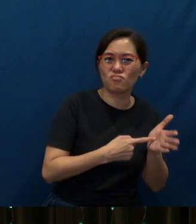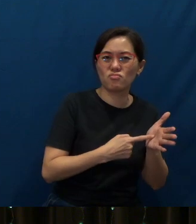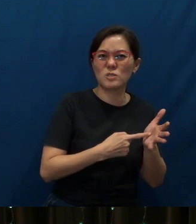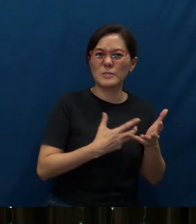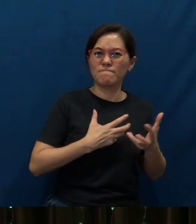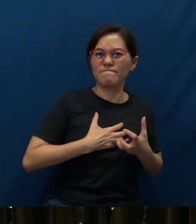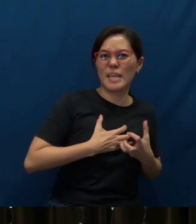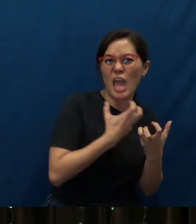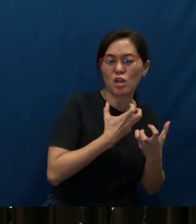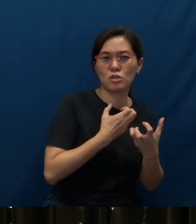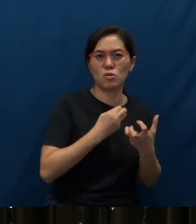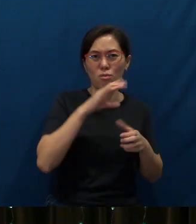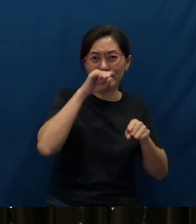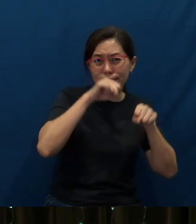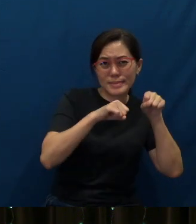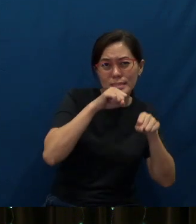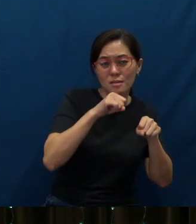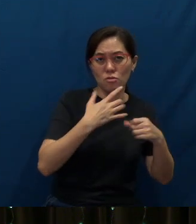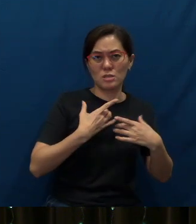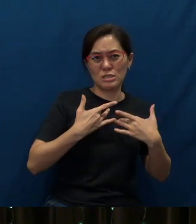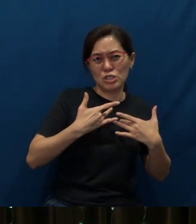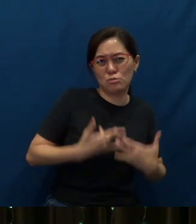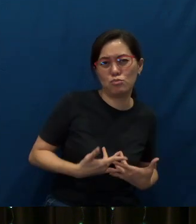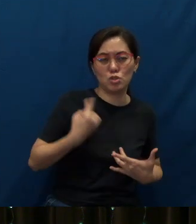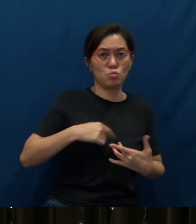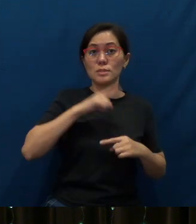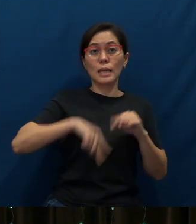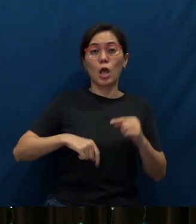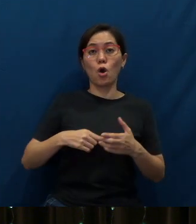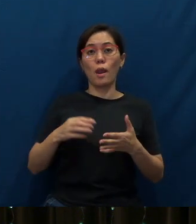bouts of depression that we cannot explain.